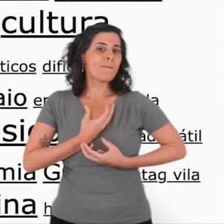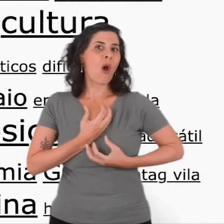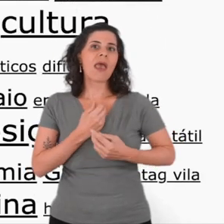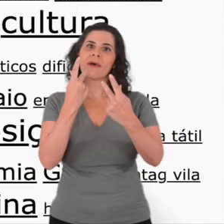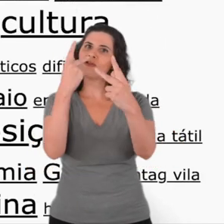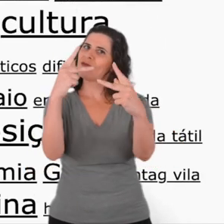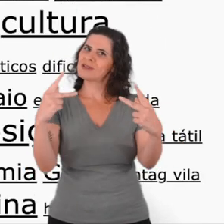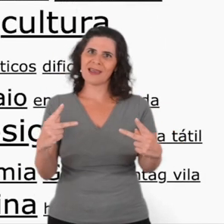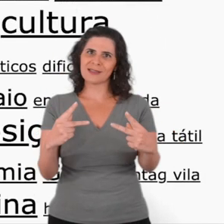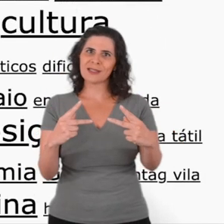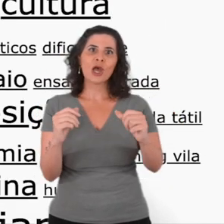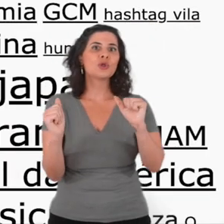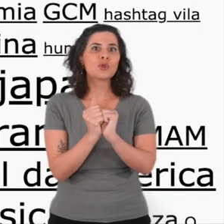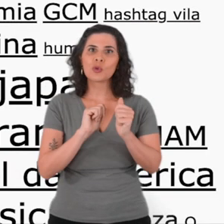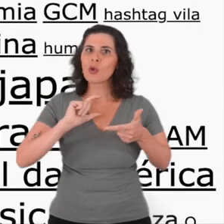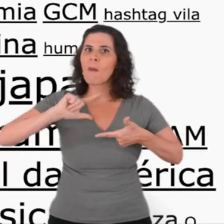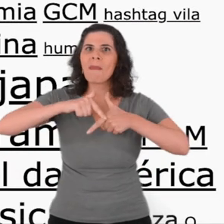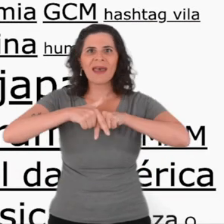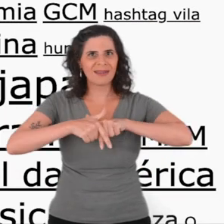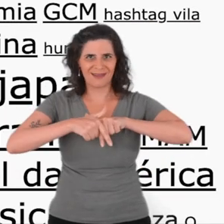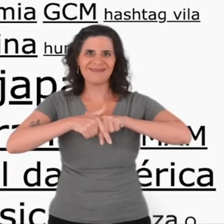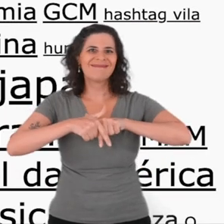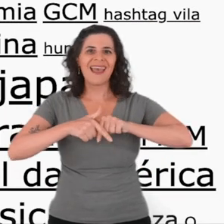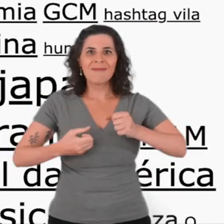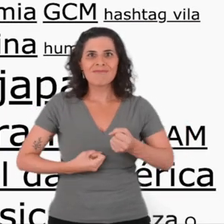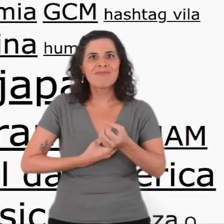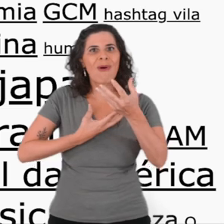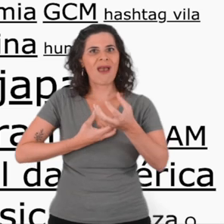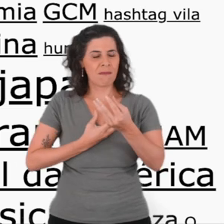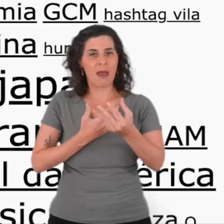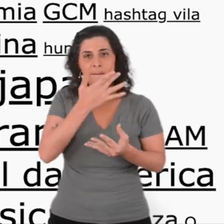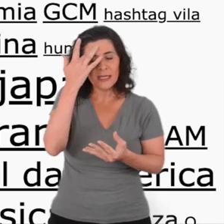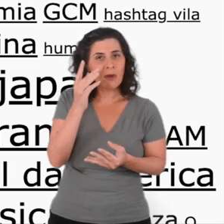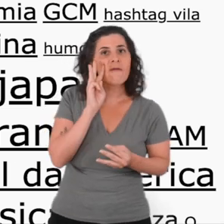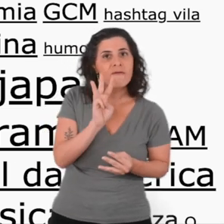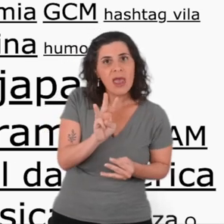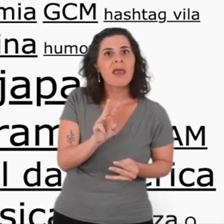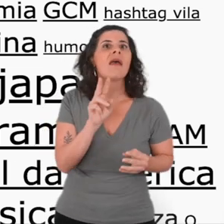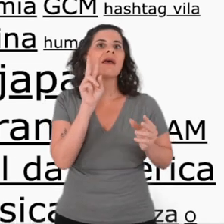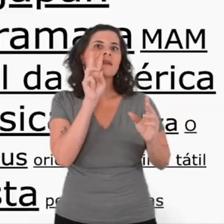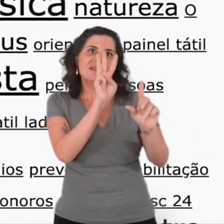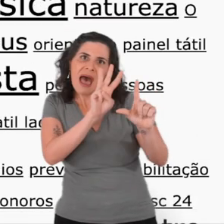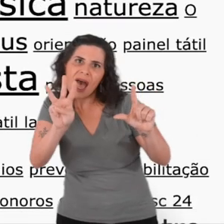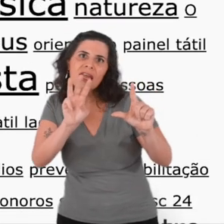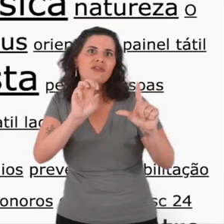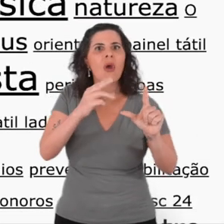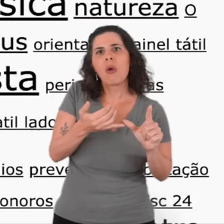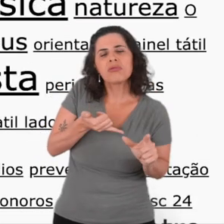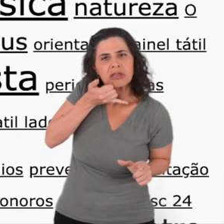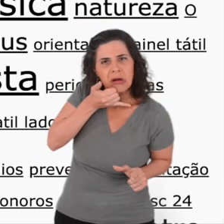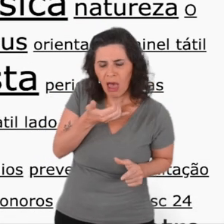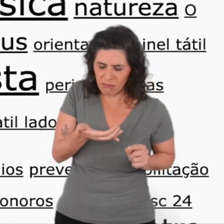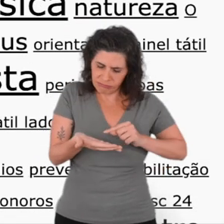And then people accessing the blind.wiki app or website will be able to know what you said.